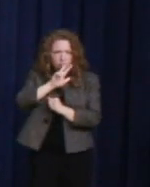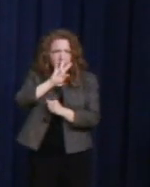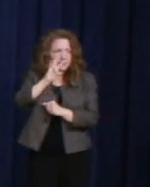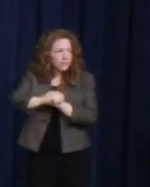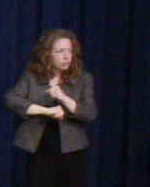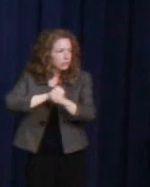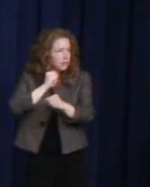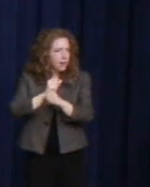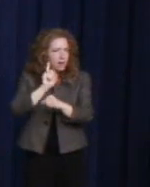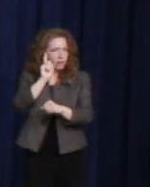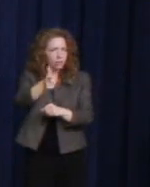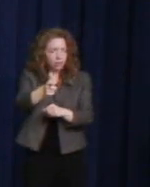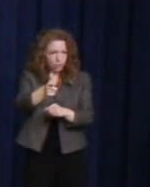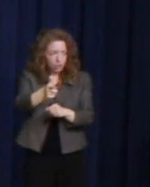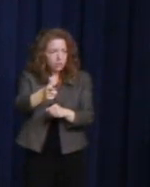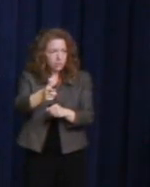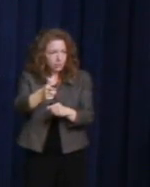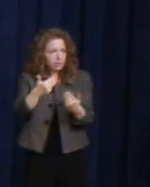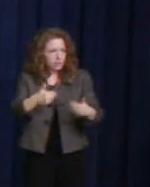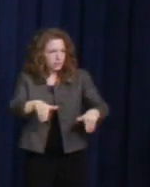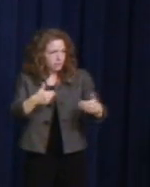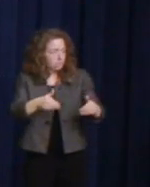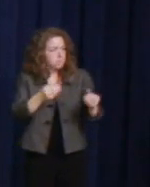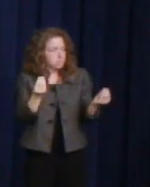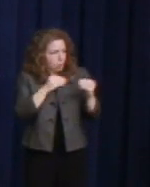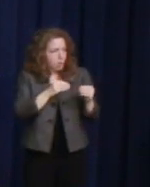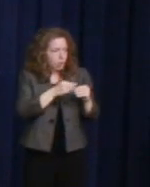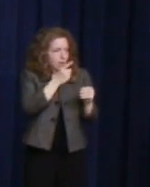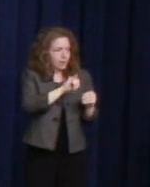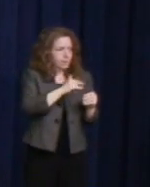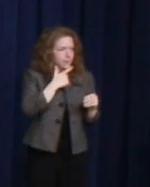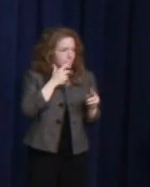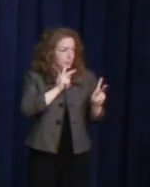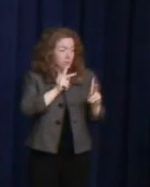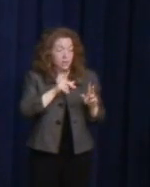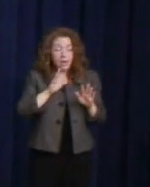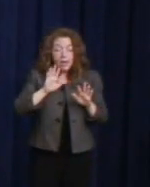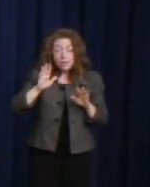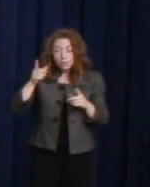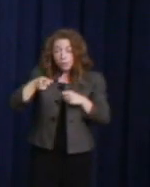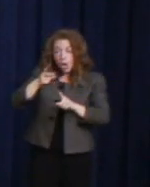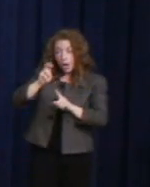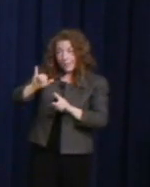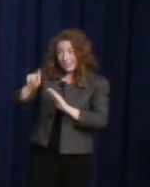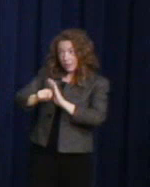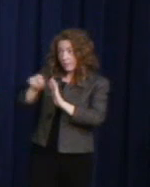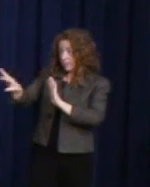Harvey was just the fifth openly gay or lesbian candidate elected to office in the United States.